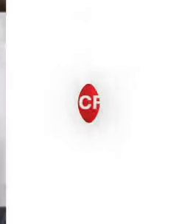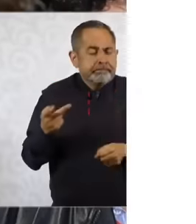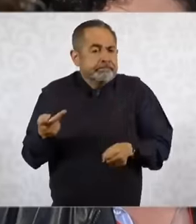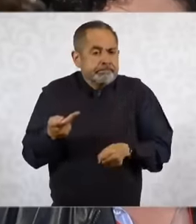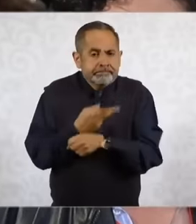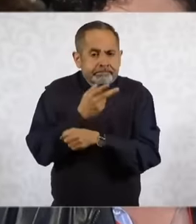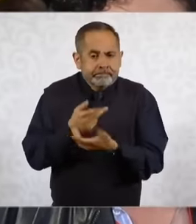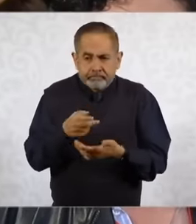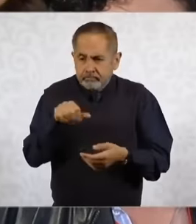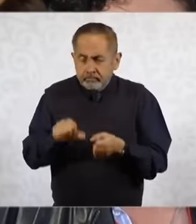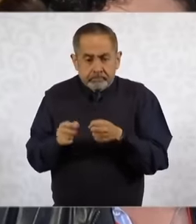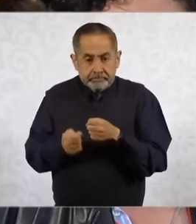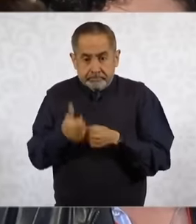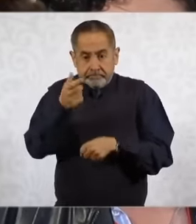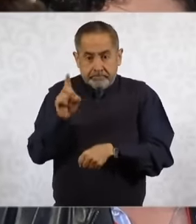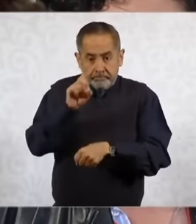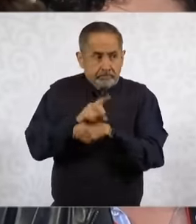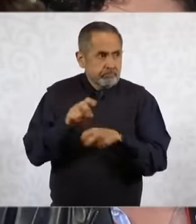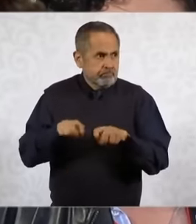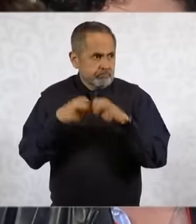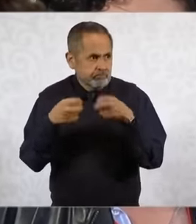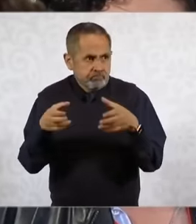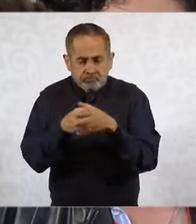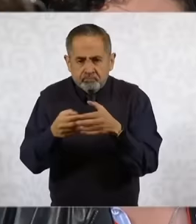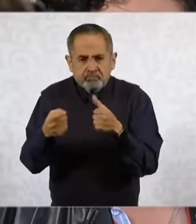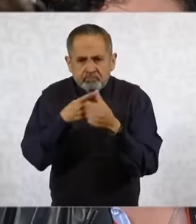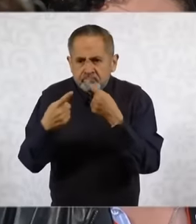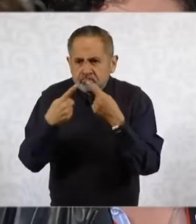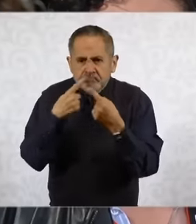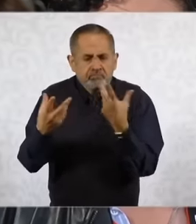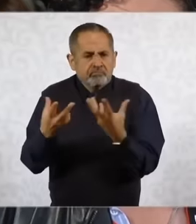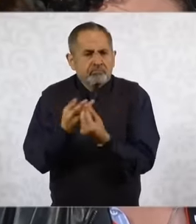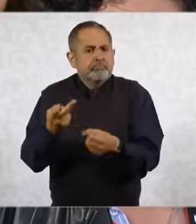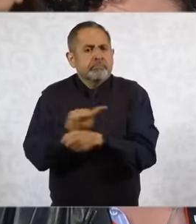first diagnosis that they have in this first cabinet meeting is like. actions you